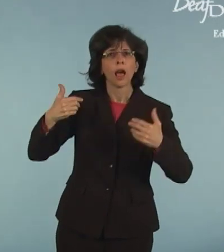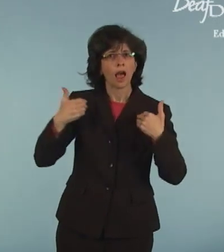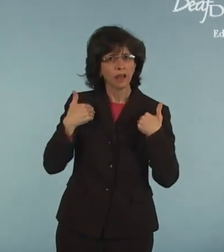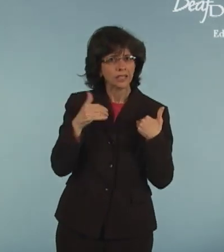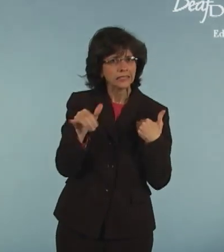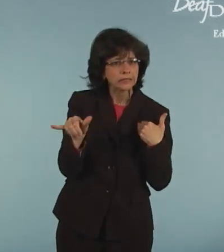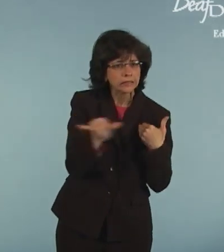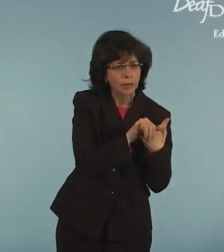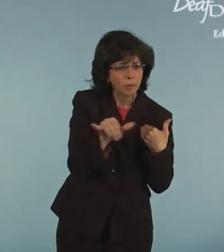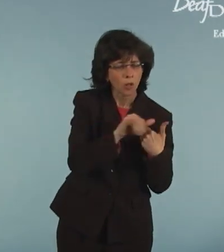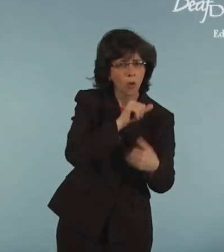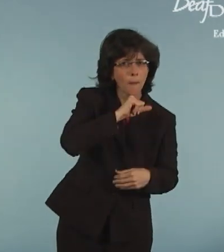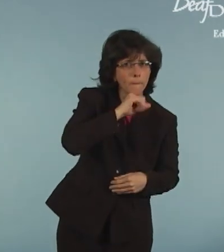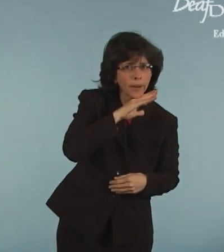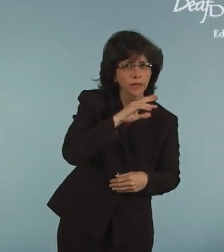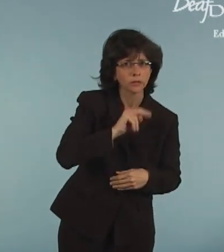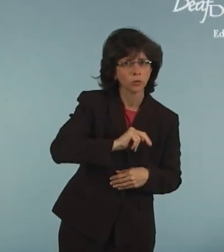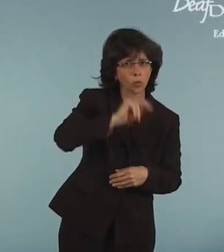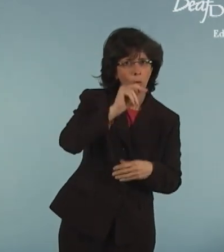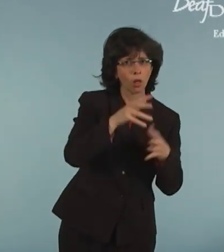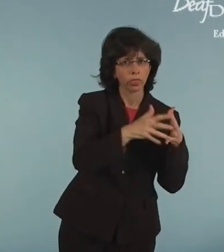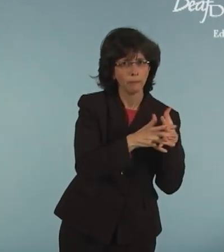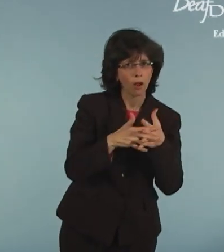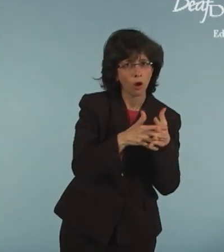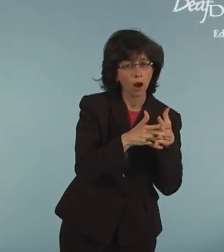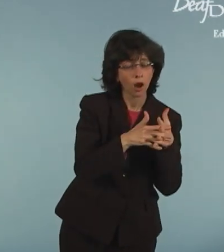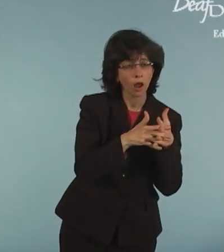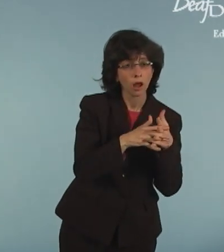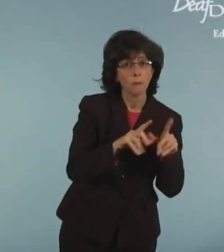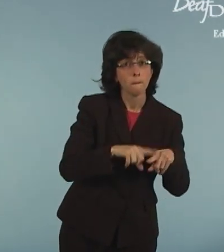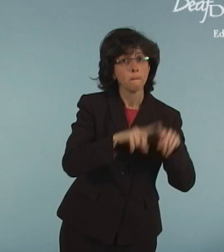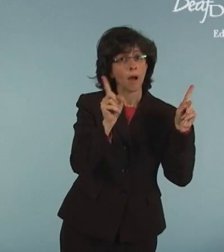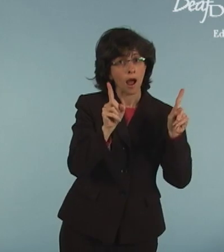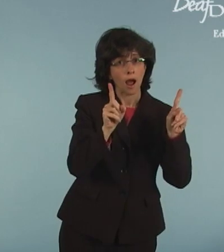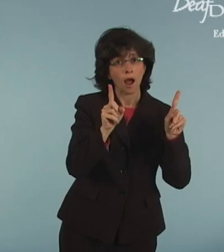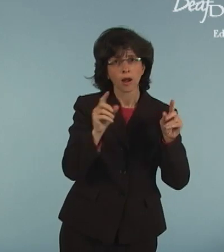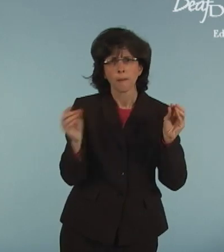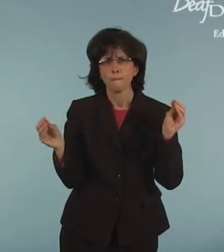were similar to the swine flu that infects pigs in North America.